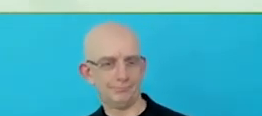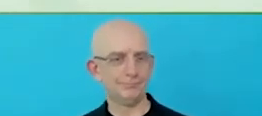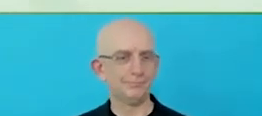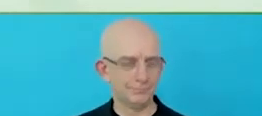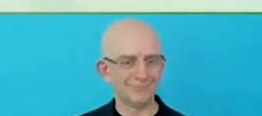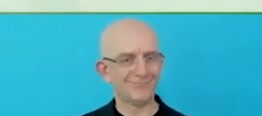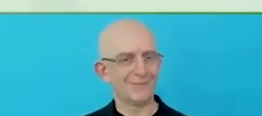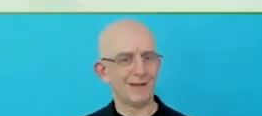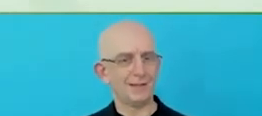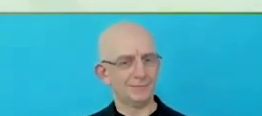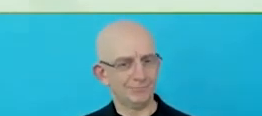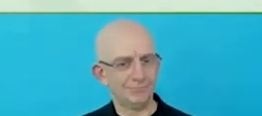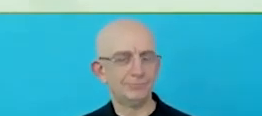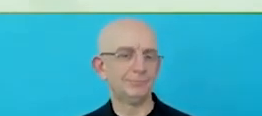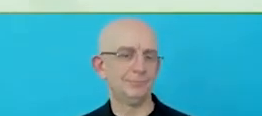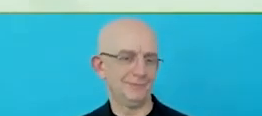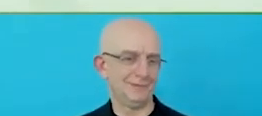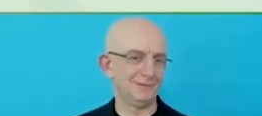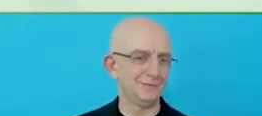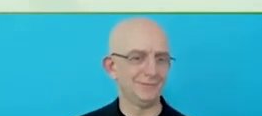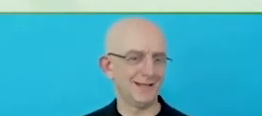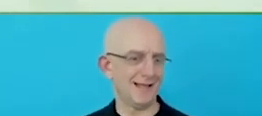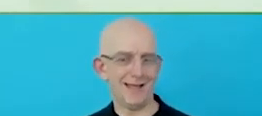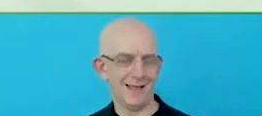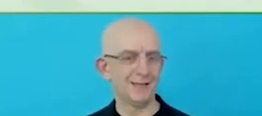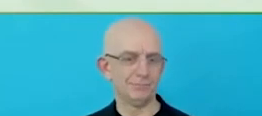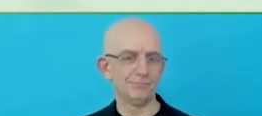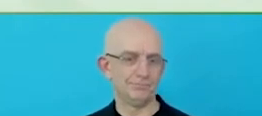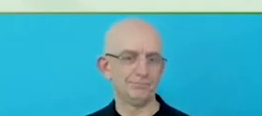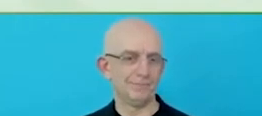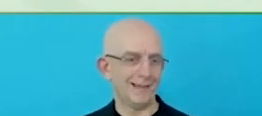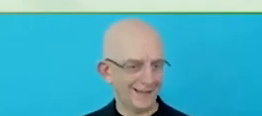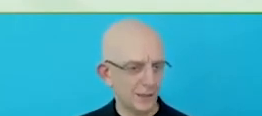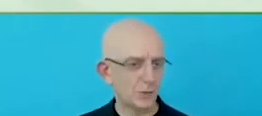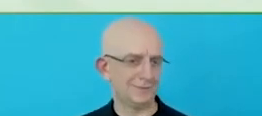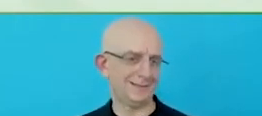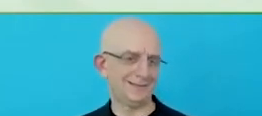Robin, thank you for having us here. It has been an amazing experience so far.